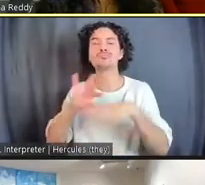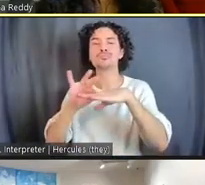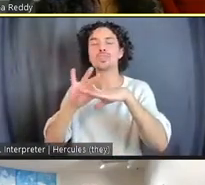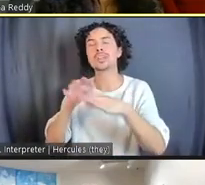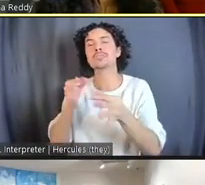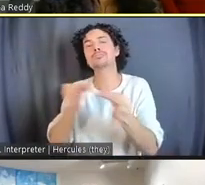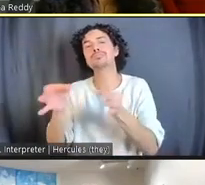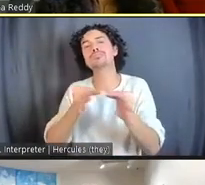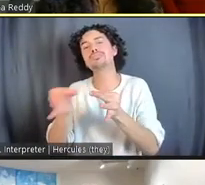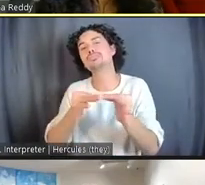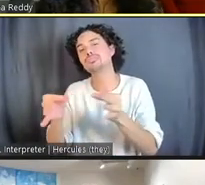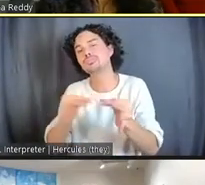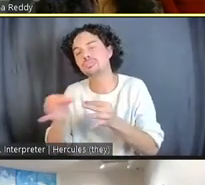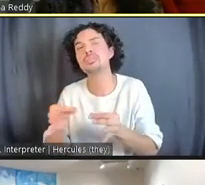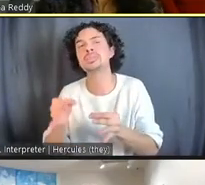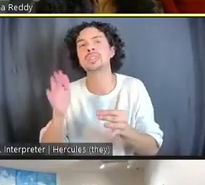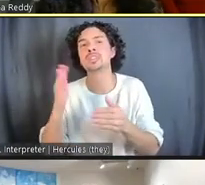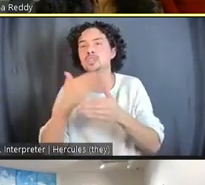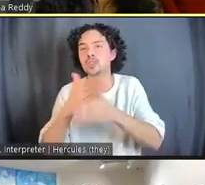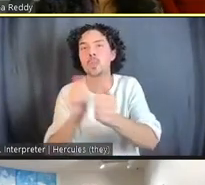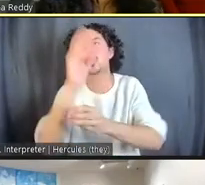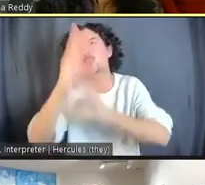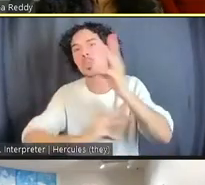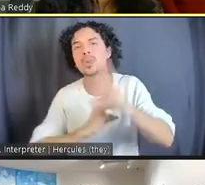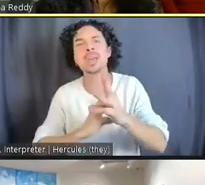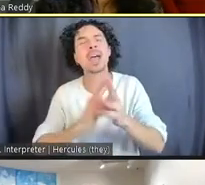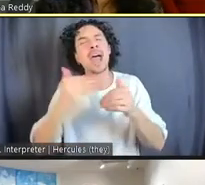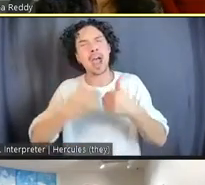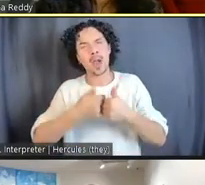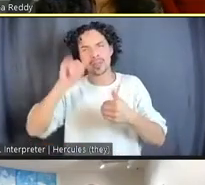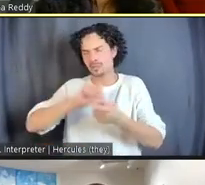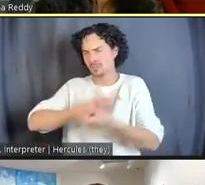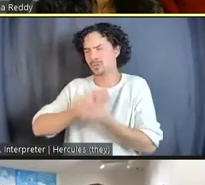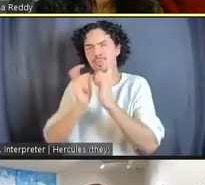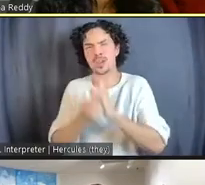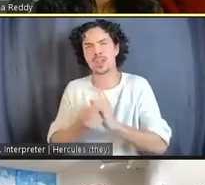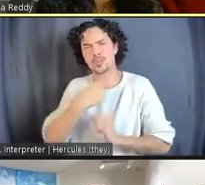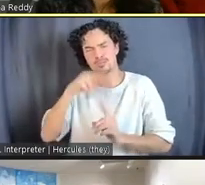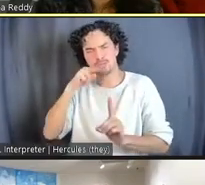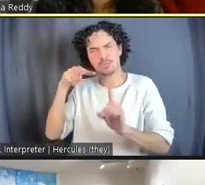shared with the world, how does it change how we think of artists and culture makers, not just imprisoned ones?